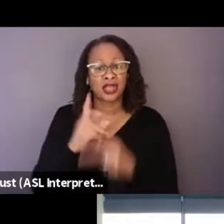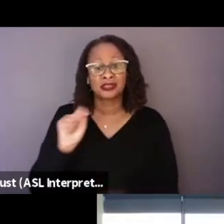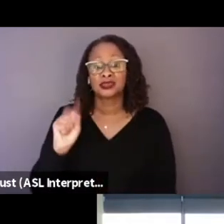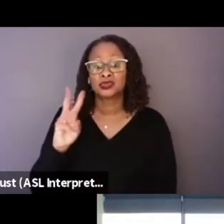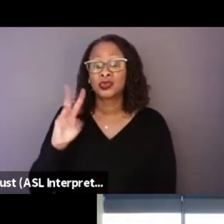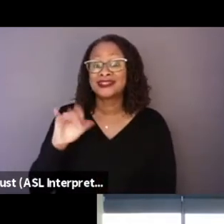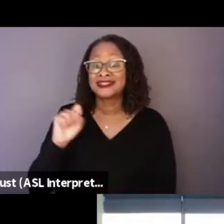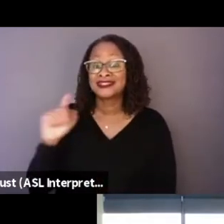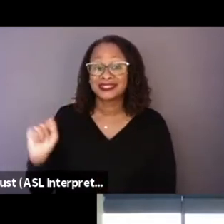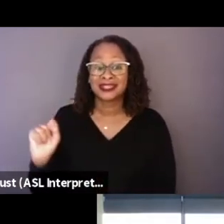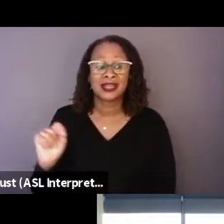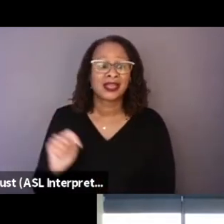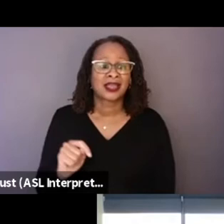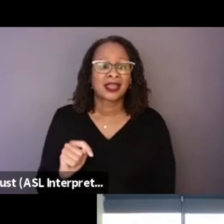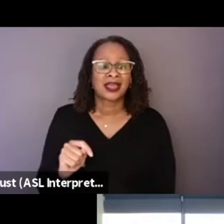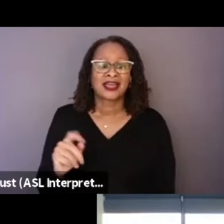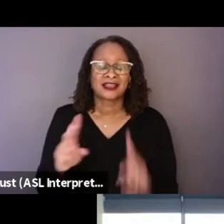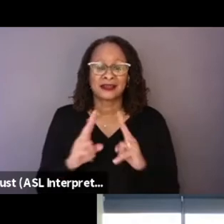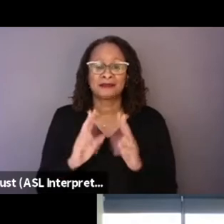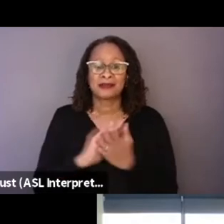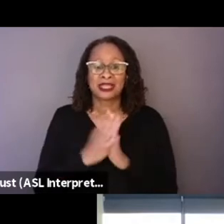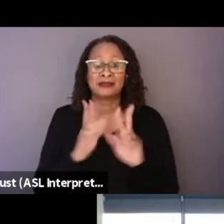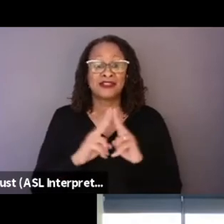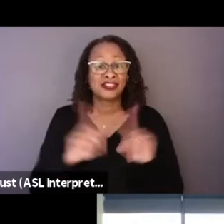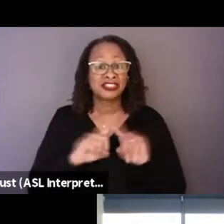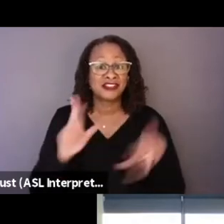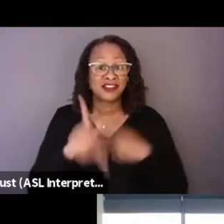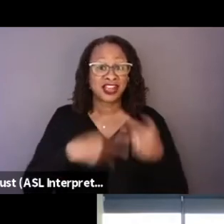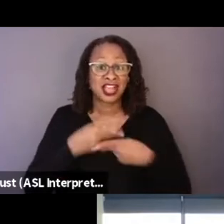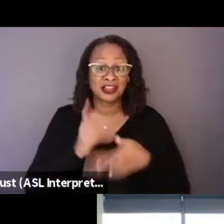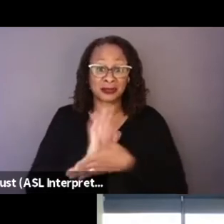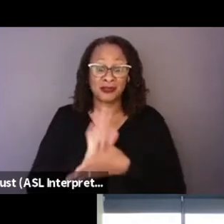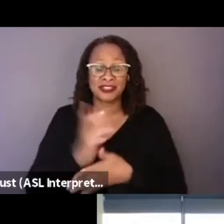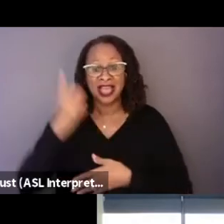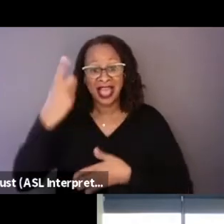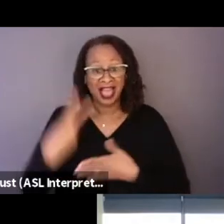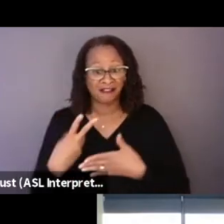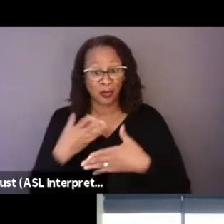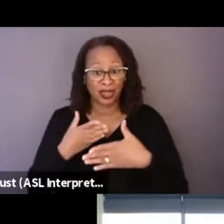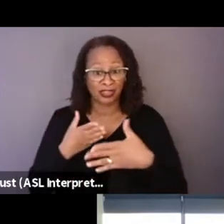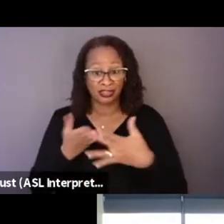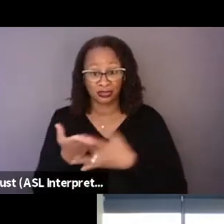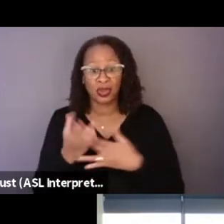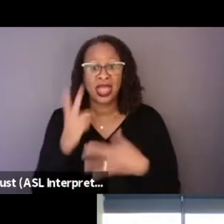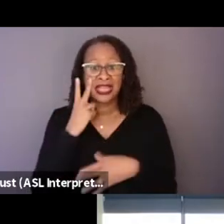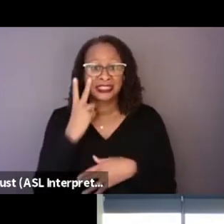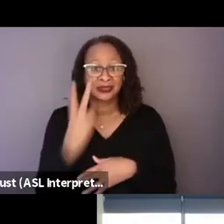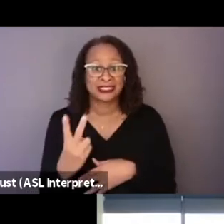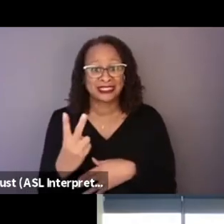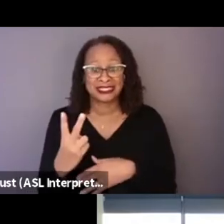which is that it becomes a very different kind of movie halfway through, as we see these actors sort of contending with the challenge at hand.